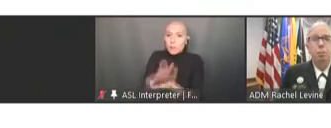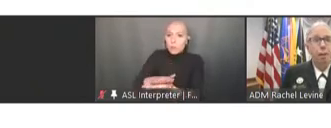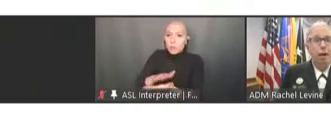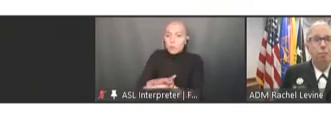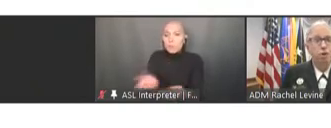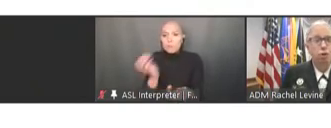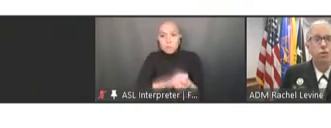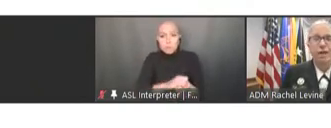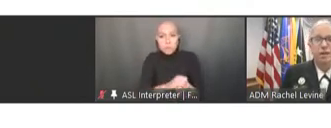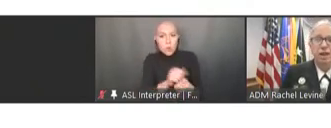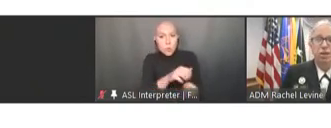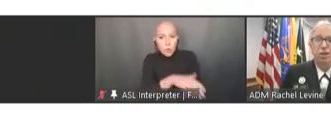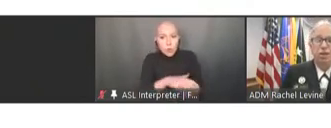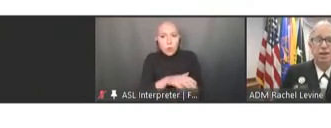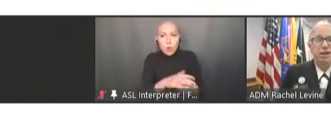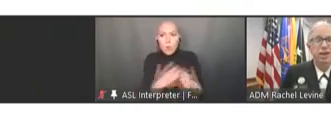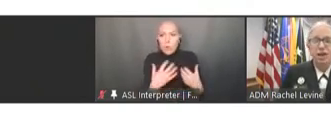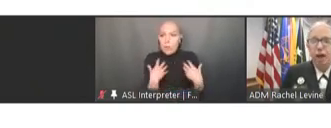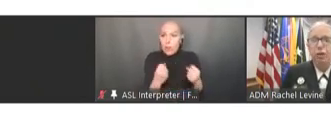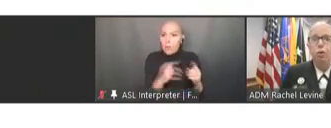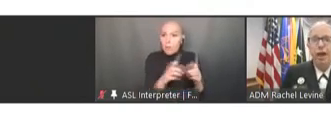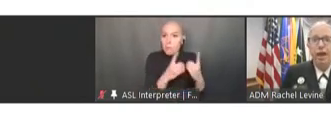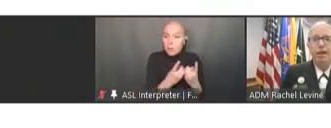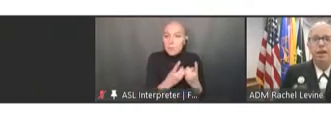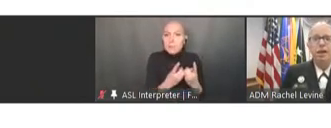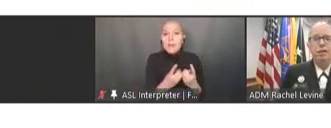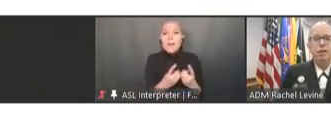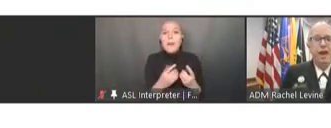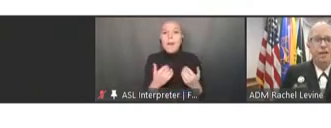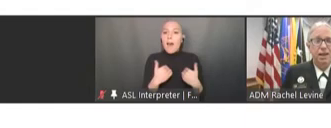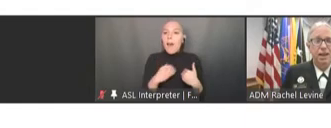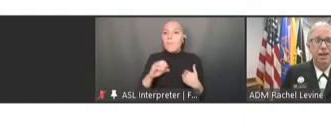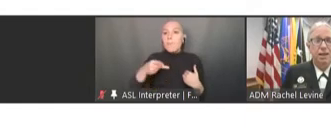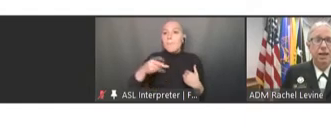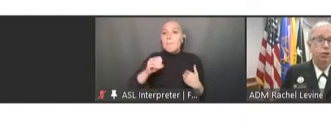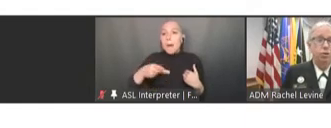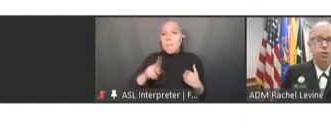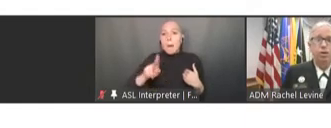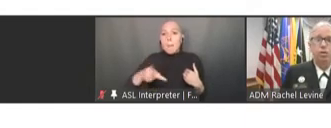pop-up school vaccination clinics as another way to vaccinate eligible students.